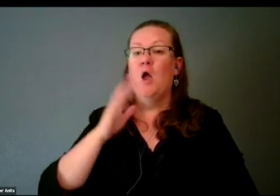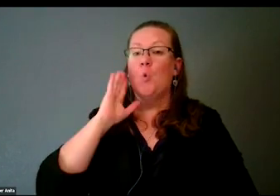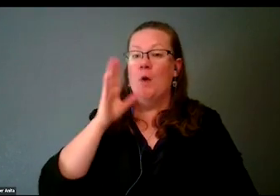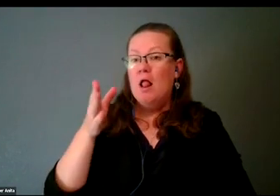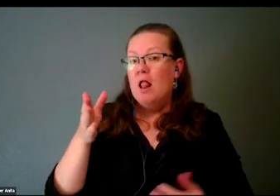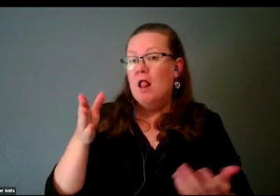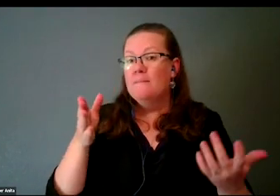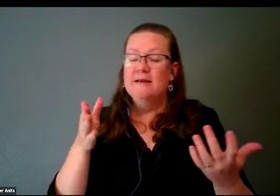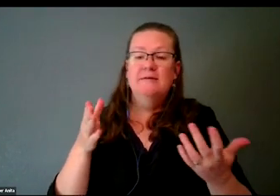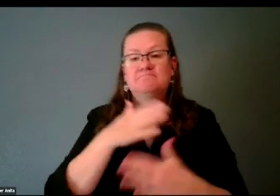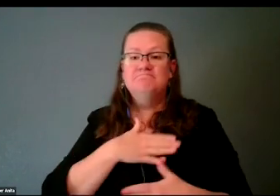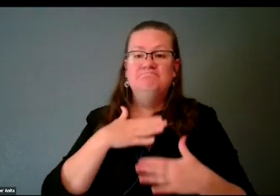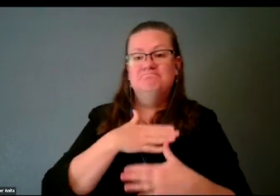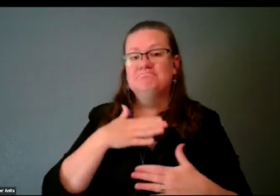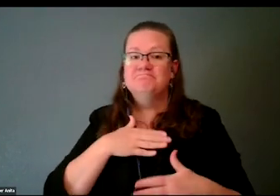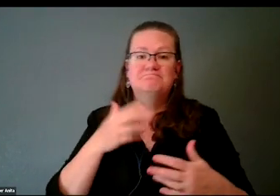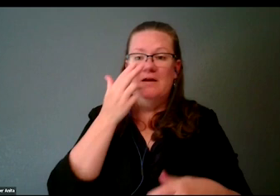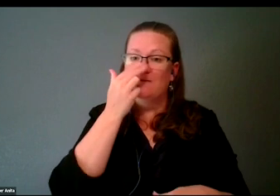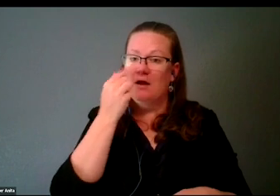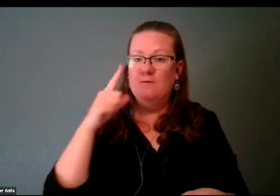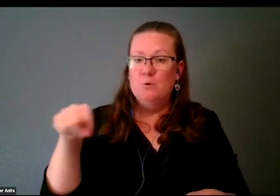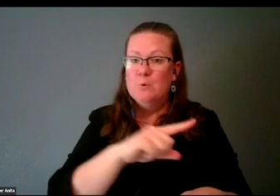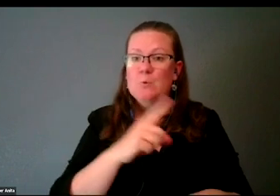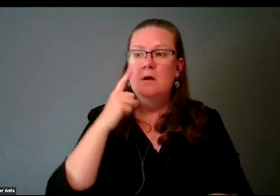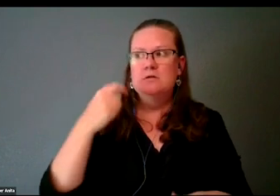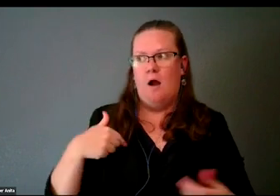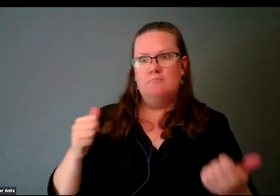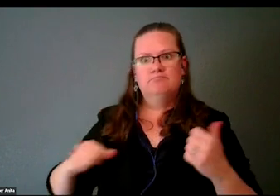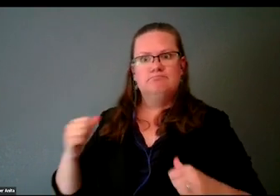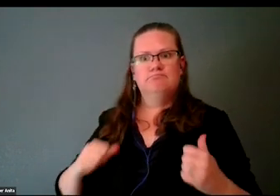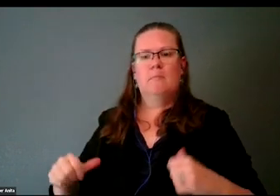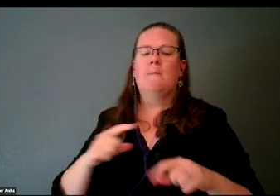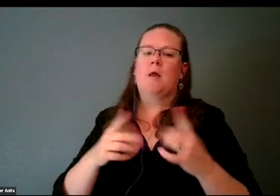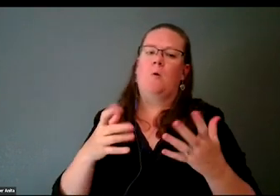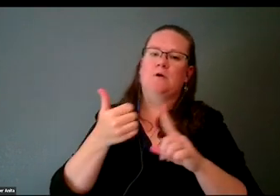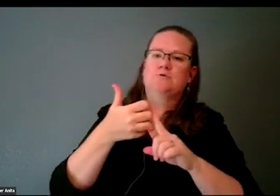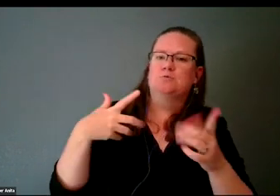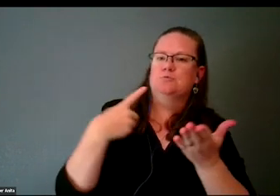because I am an entertainer, but I do want to really talk about why this is important to me and why I am part of this.